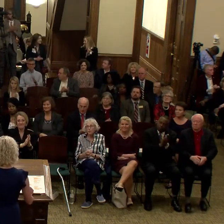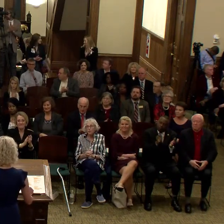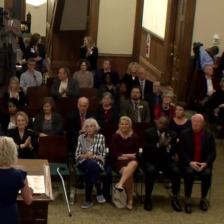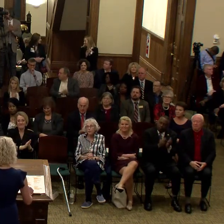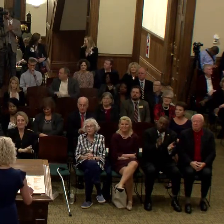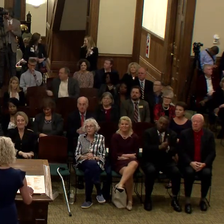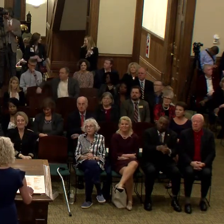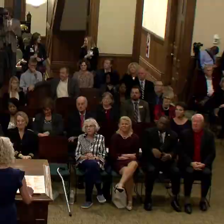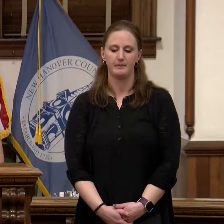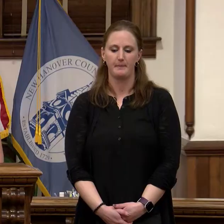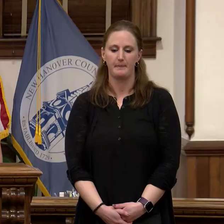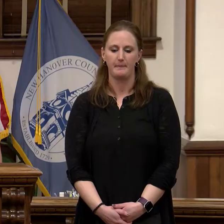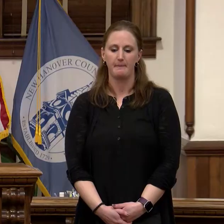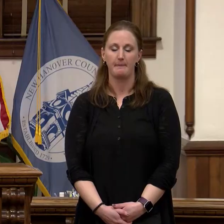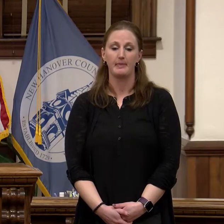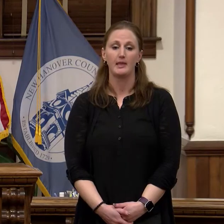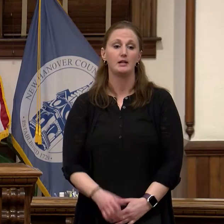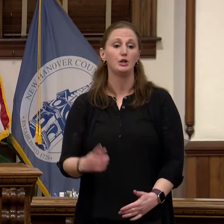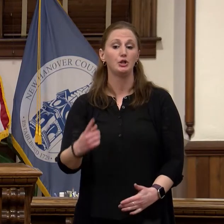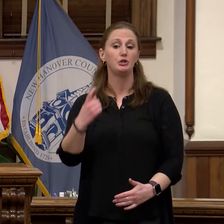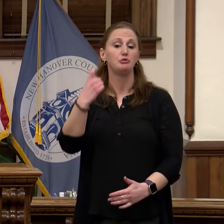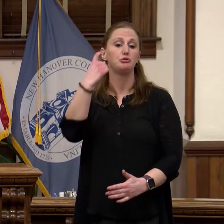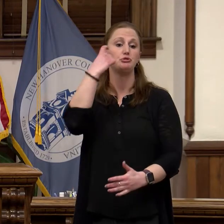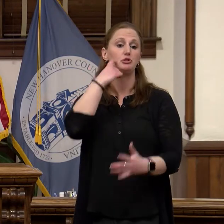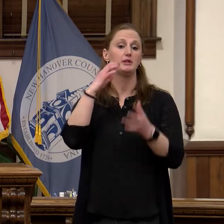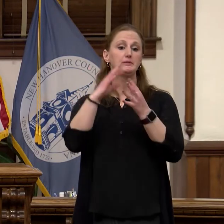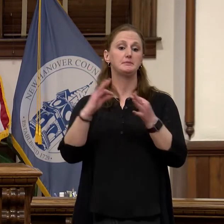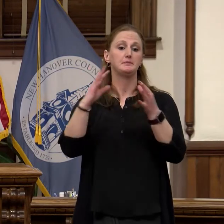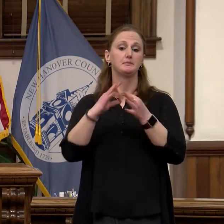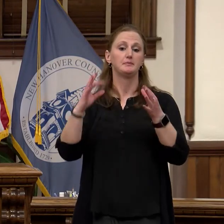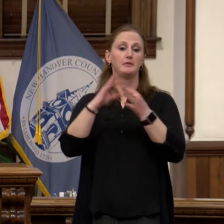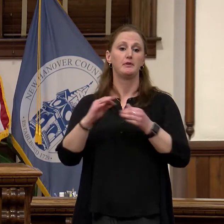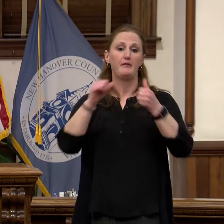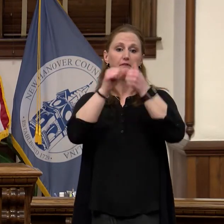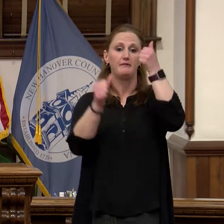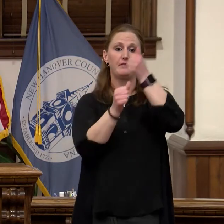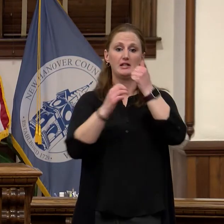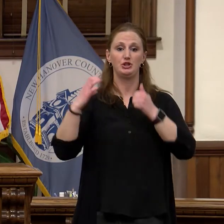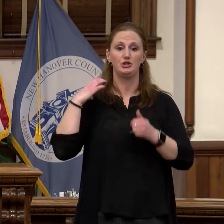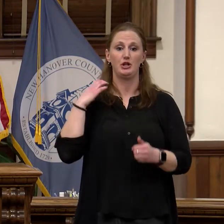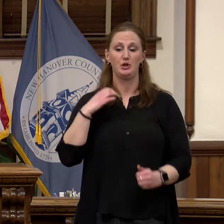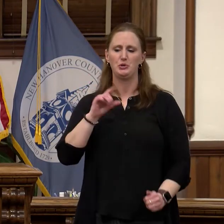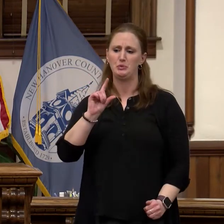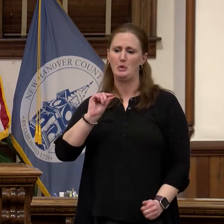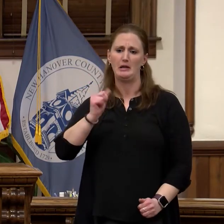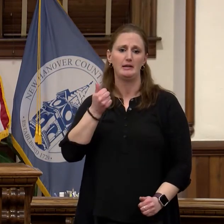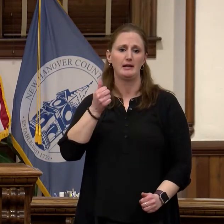As you just heard from Vice-Chair Kuseck, 2019 was an incredibly successful year